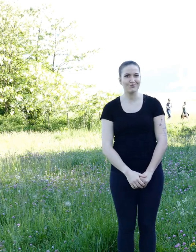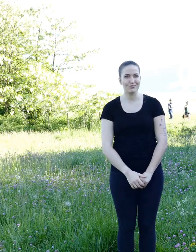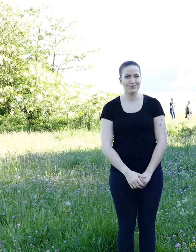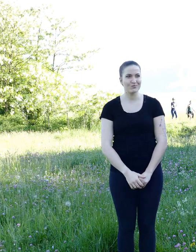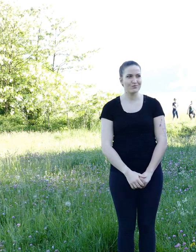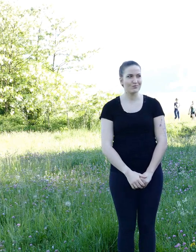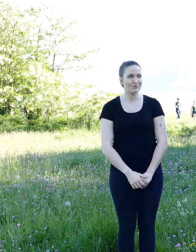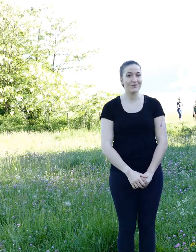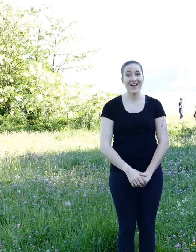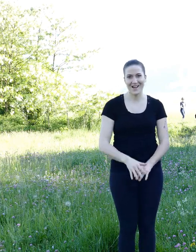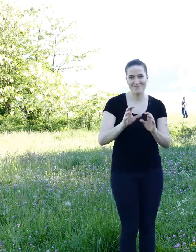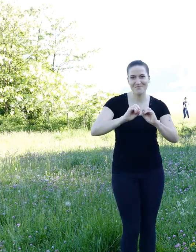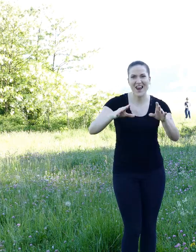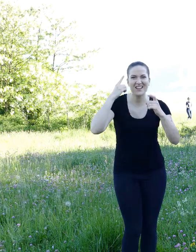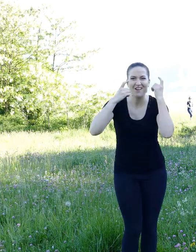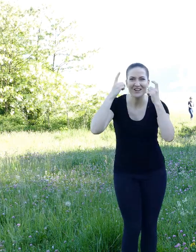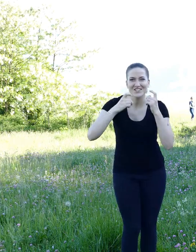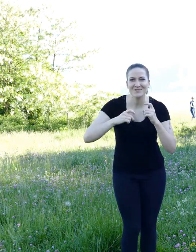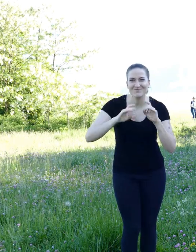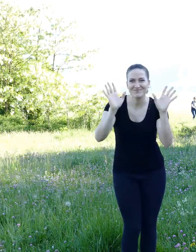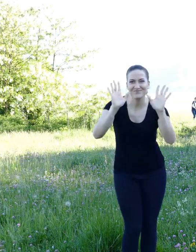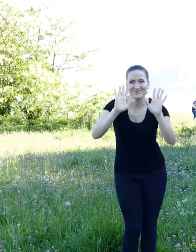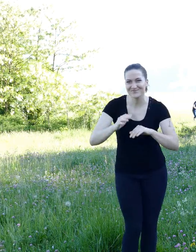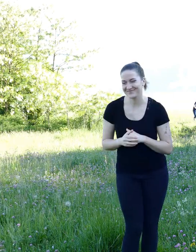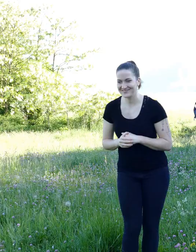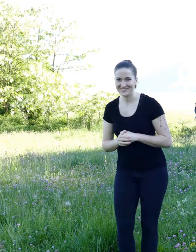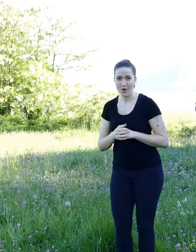We let them think, eh ???? We'll let you think and we'll come back